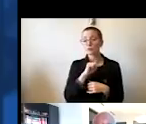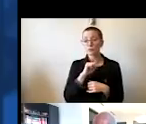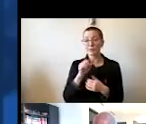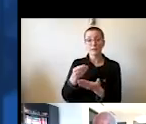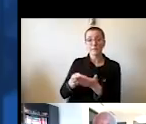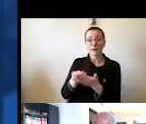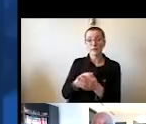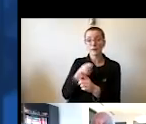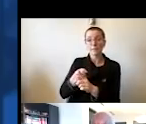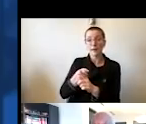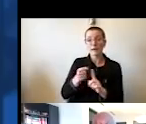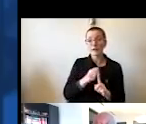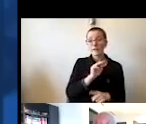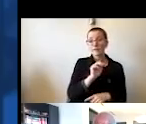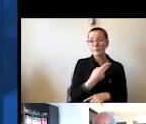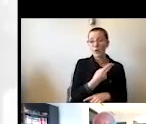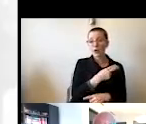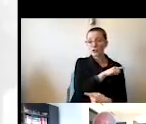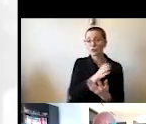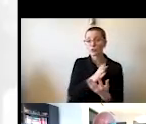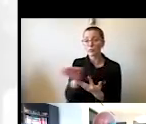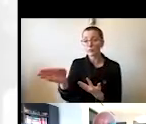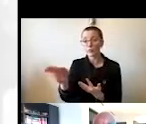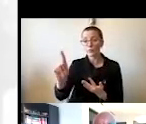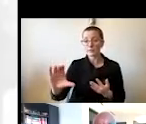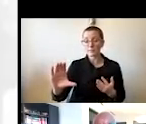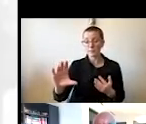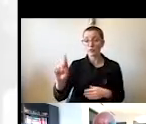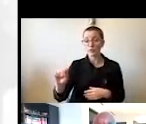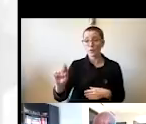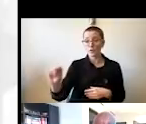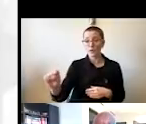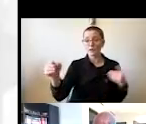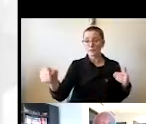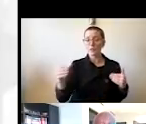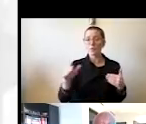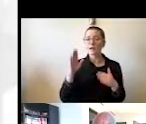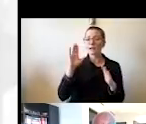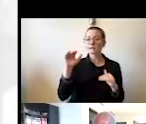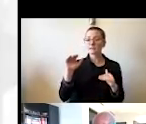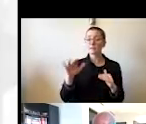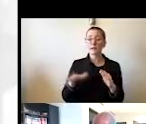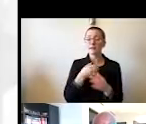from March through the end of this calendar year to exceed $191 million.